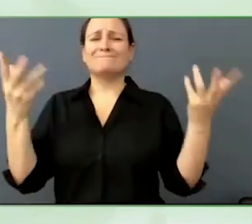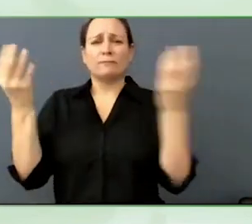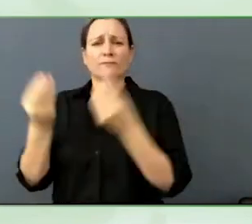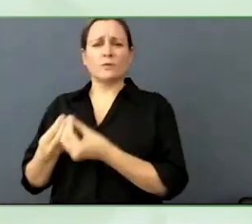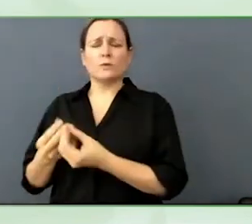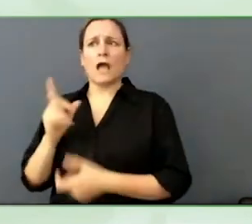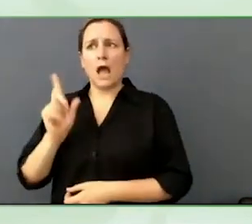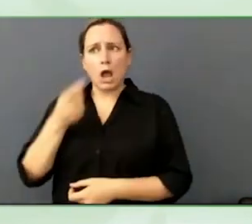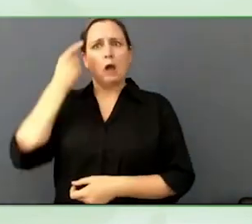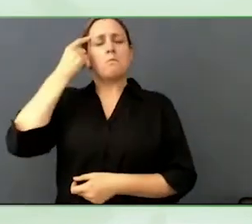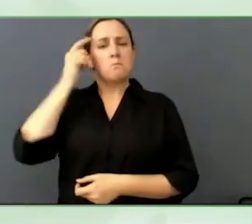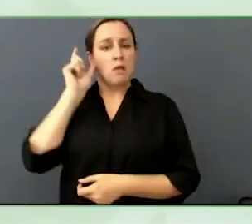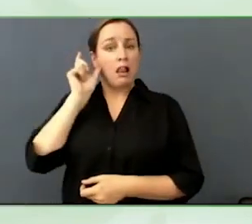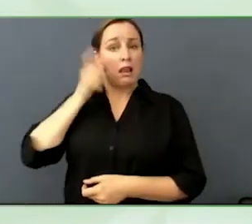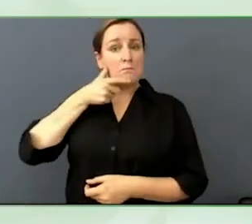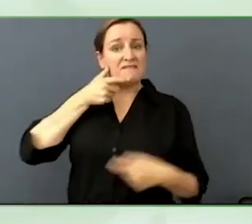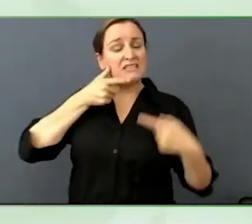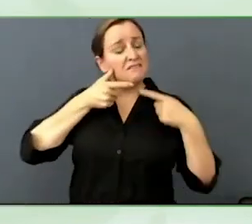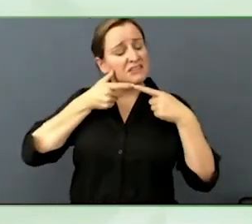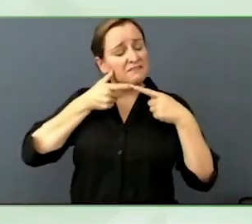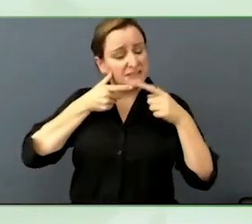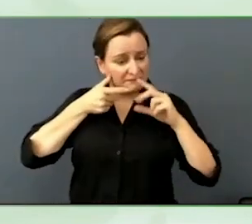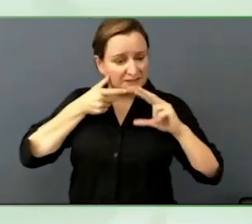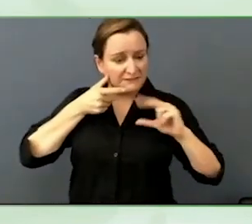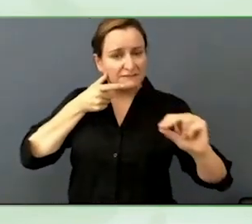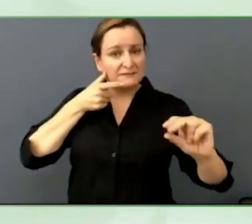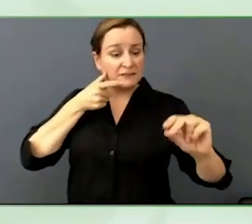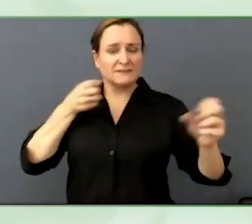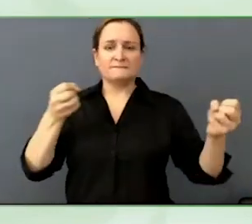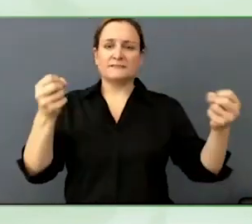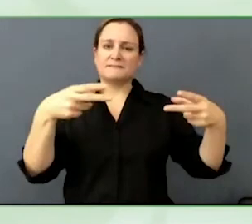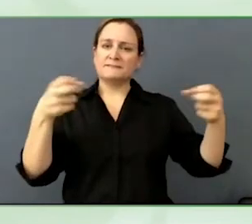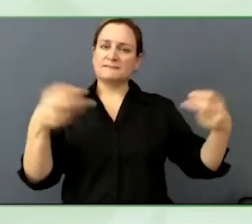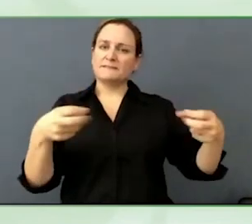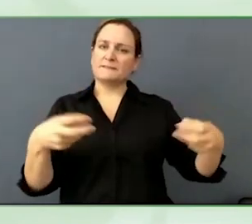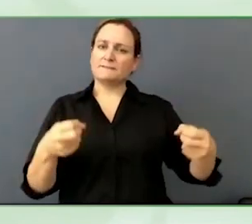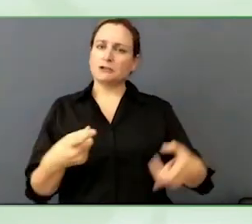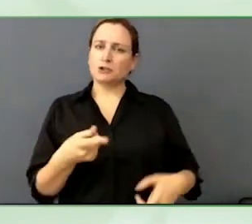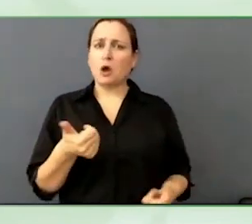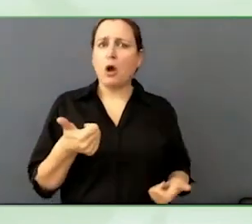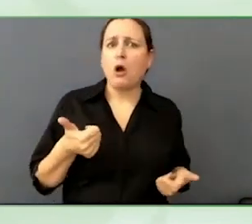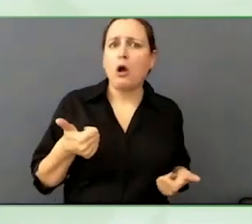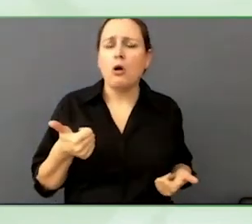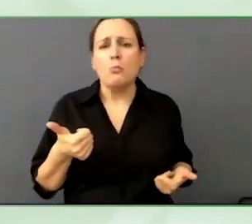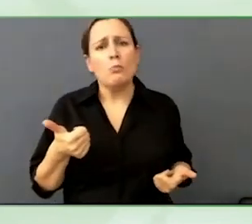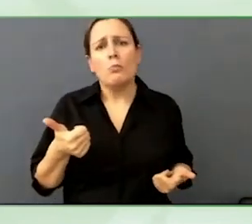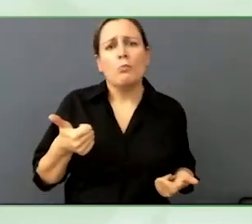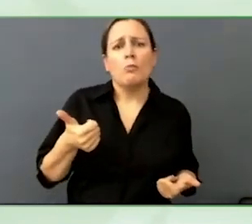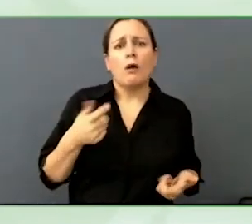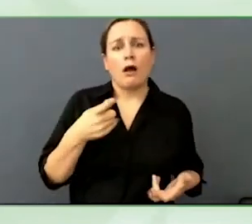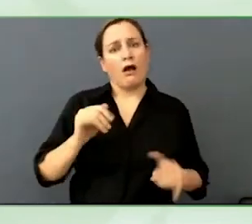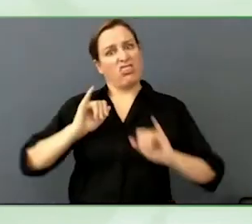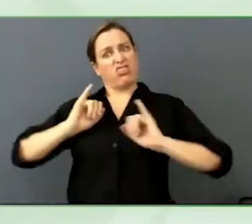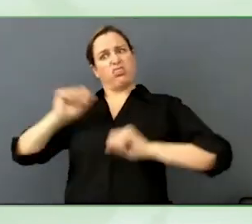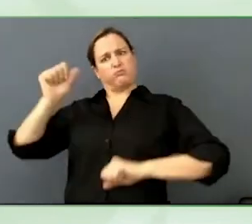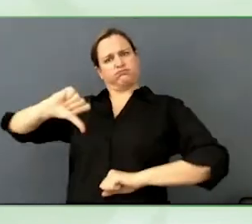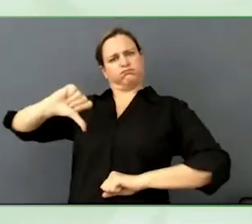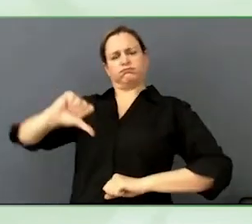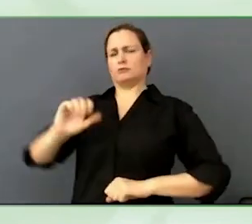Sometimes the answer is, you can do pretty well. And we should recognise there are some advantages of this technology.